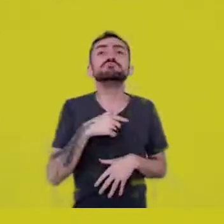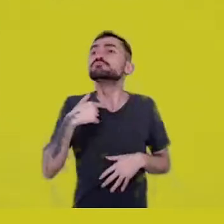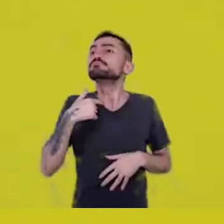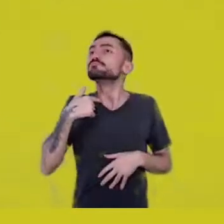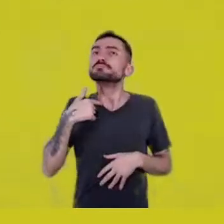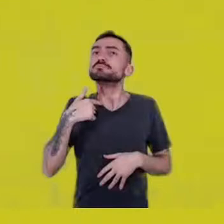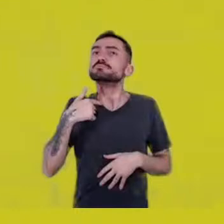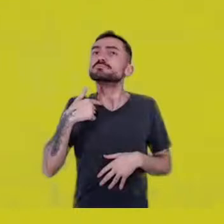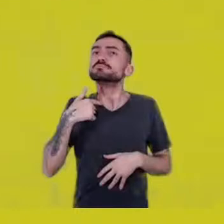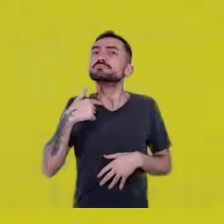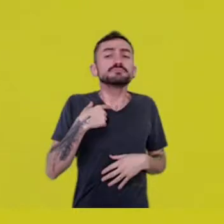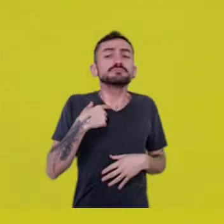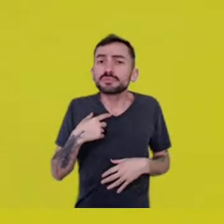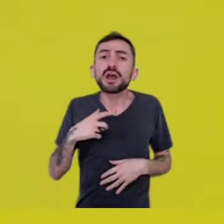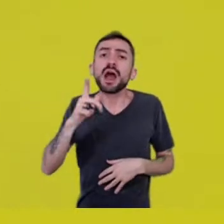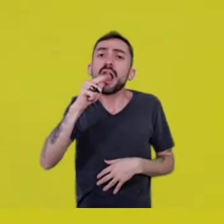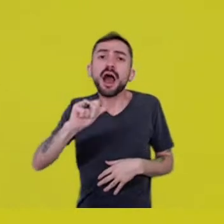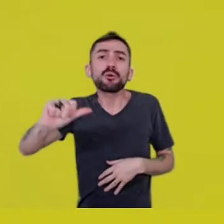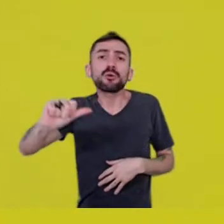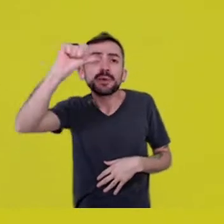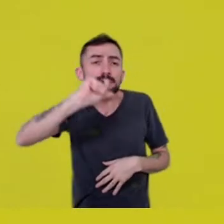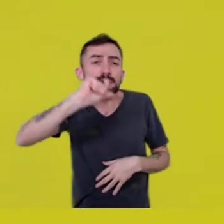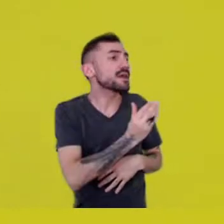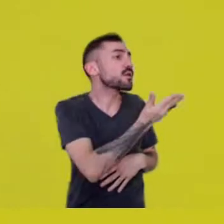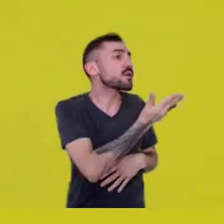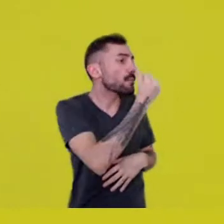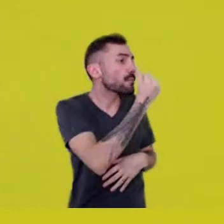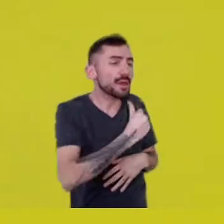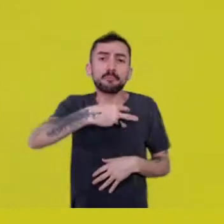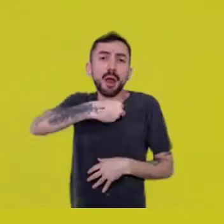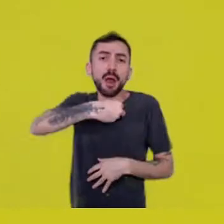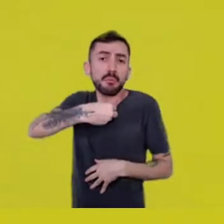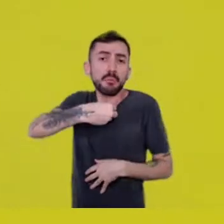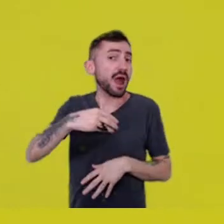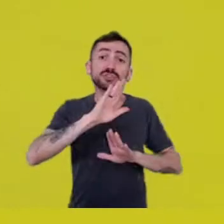we need to drink, eat, suckle, live this experience on Earth